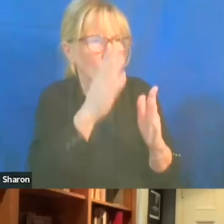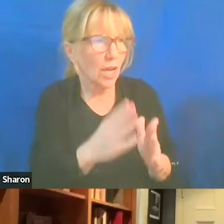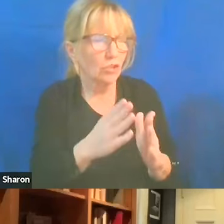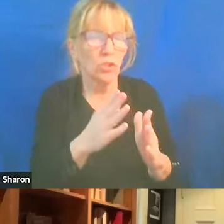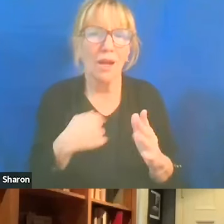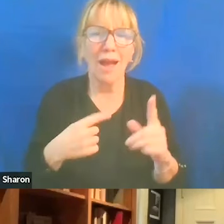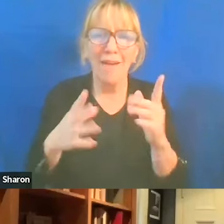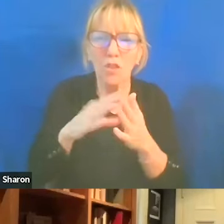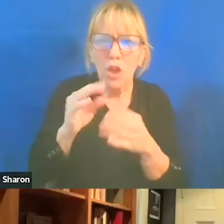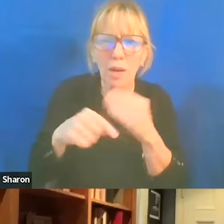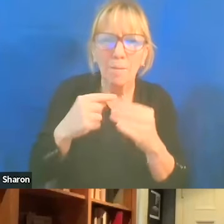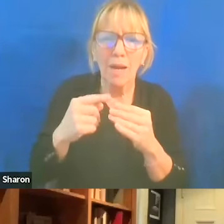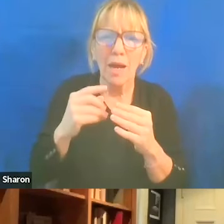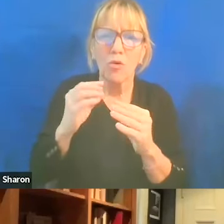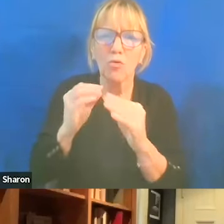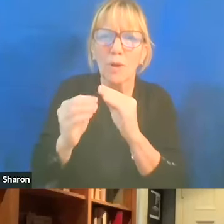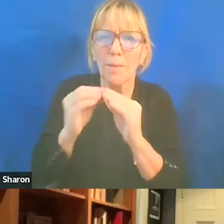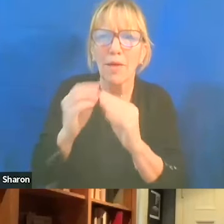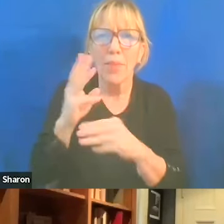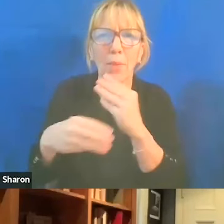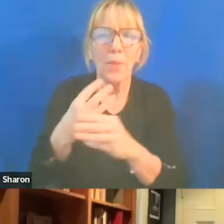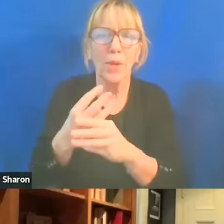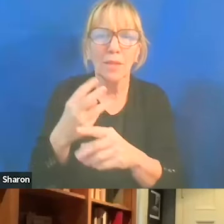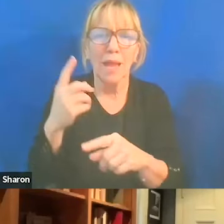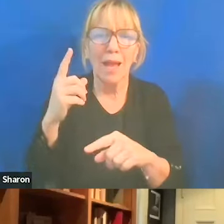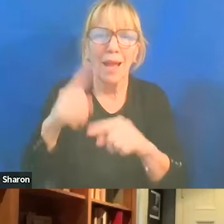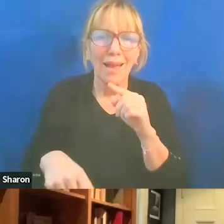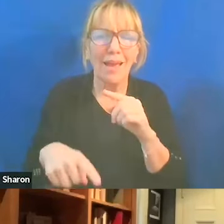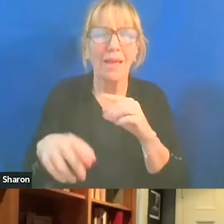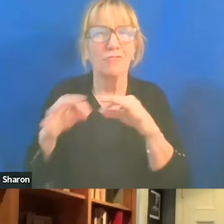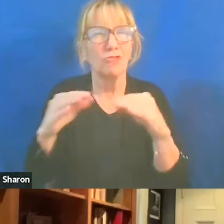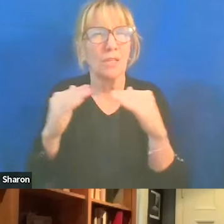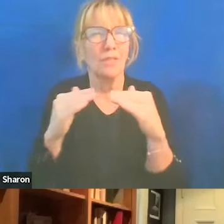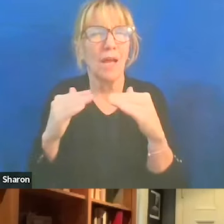I can't justify the existence of a Jewish state on top of a Palestinian population